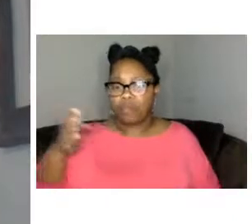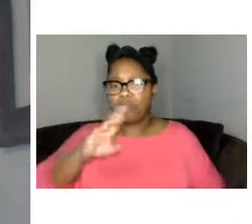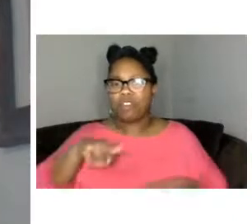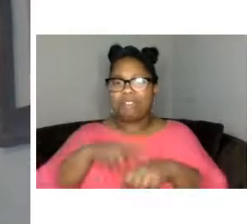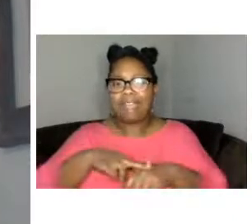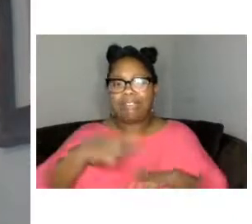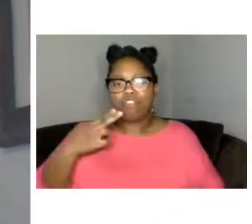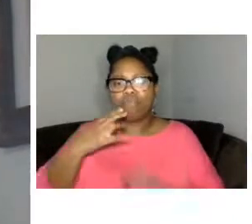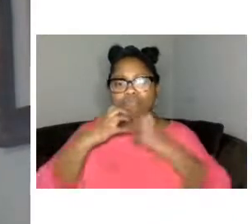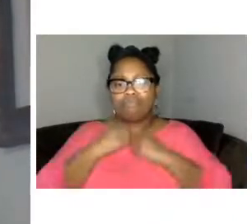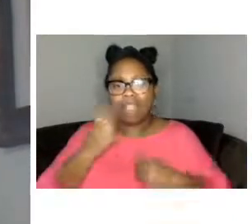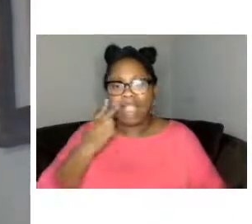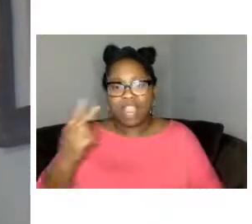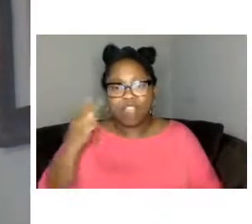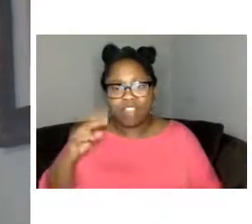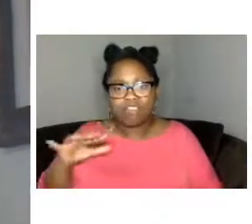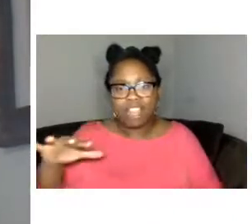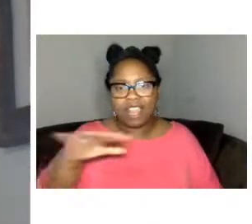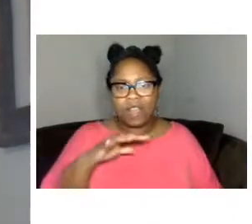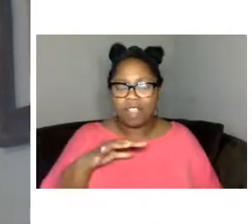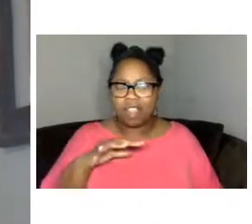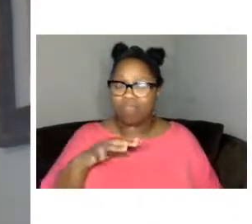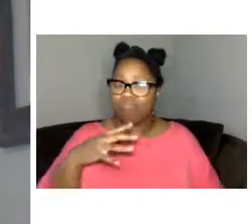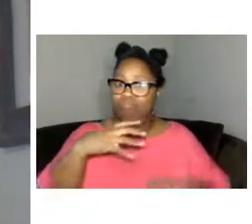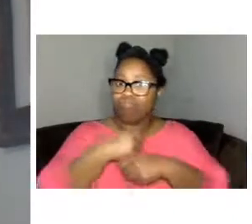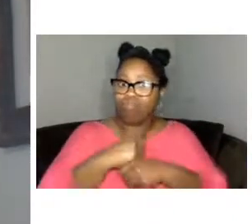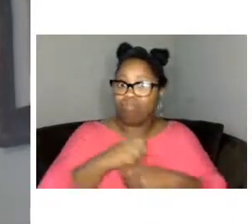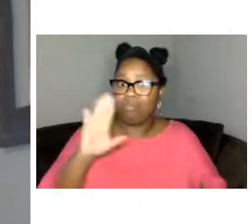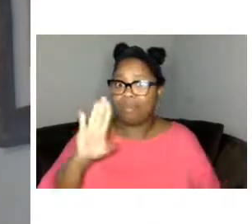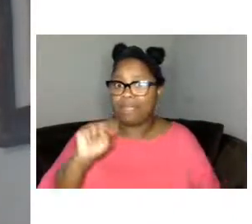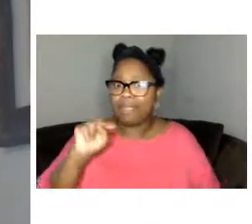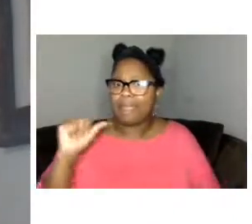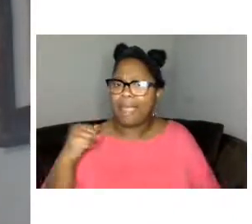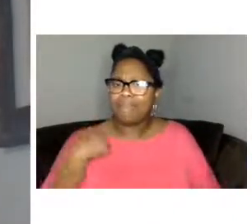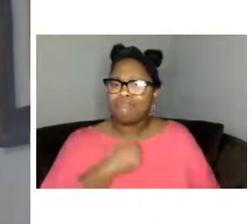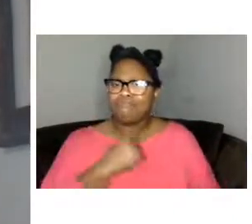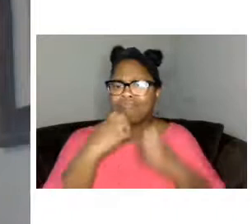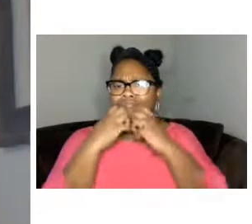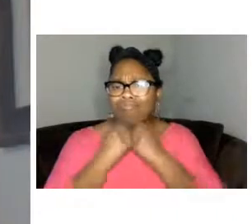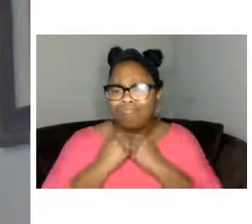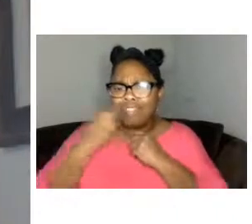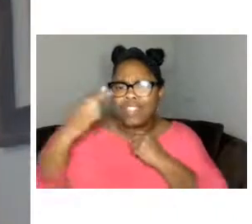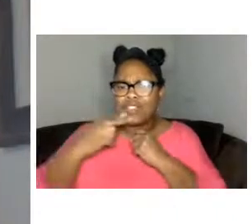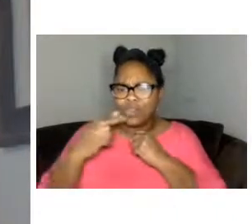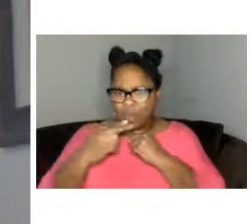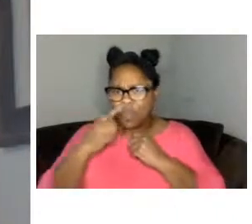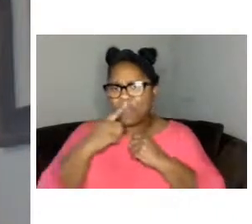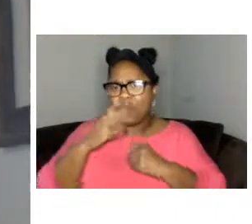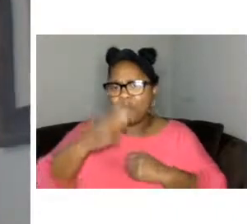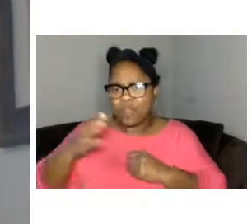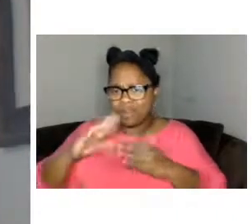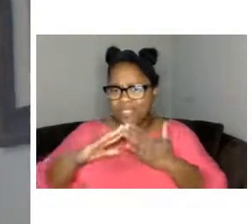neighborhoods and cultural treasures of baltimore city each month it's more than history in partnership